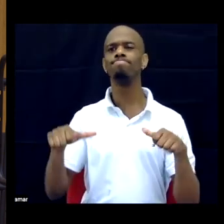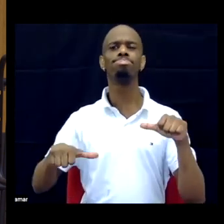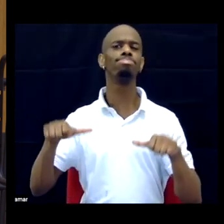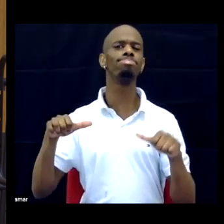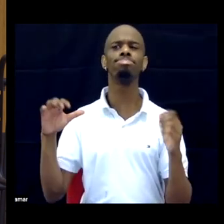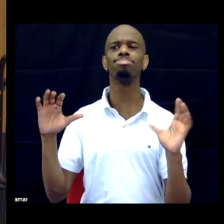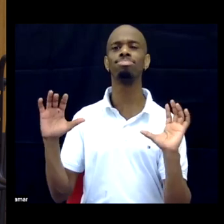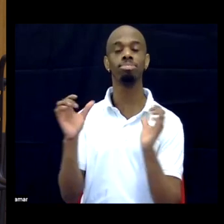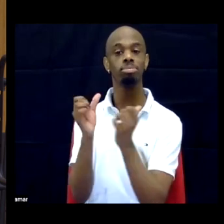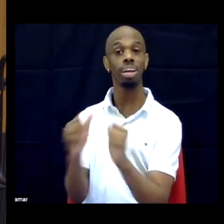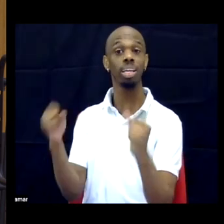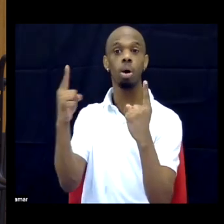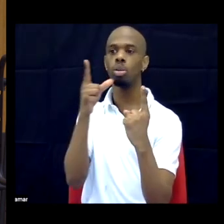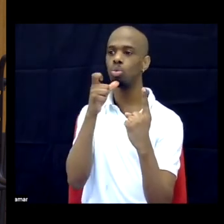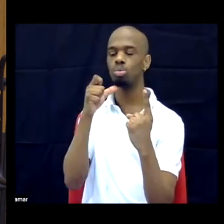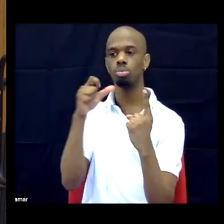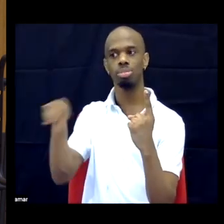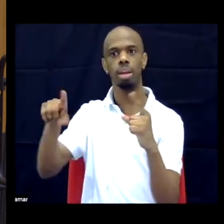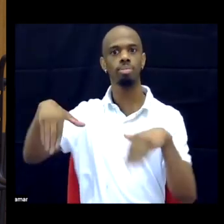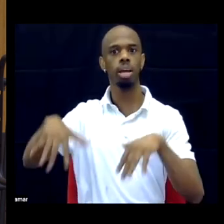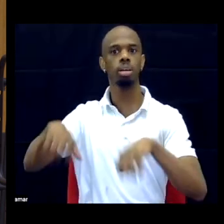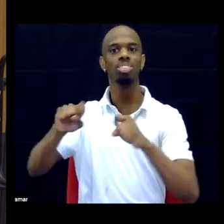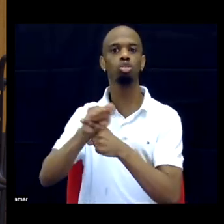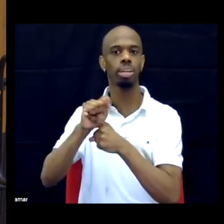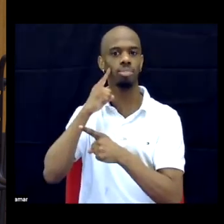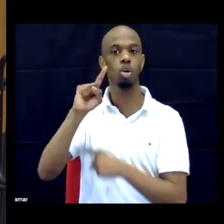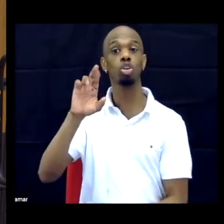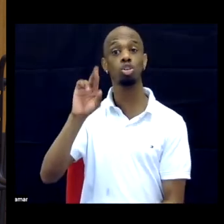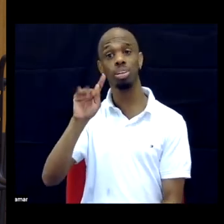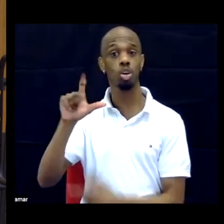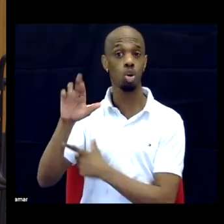do not have any training in critical race studies, do not have connections to communities